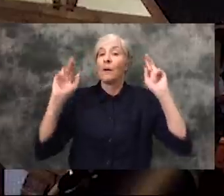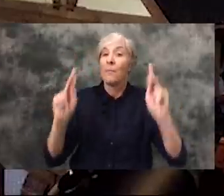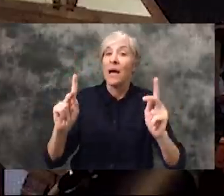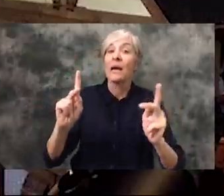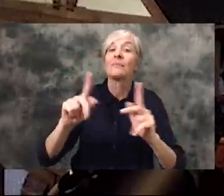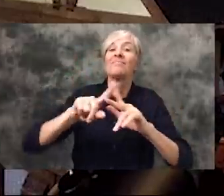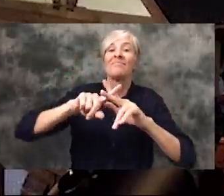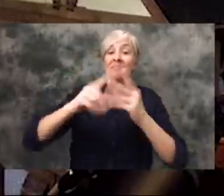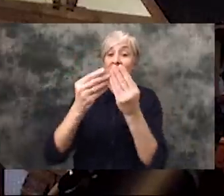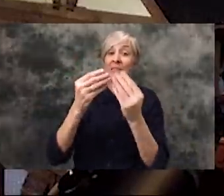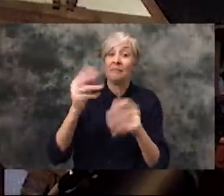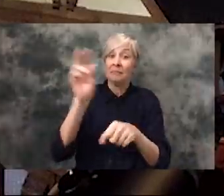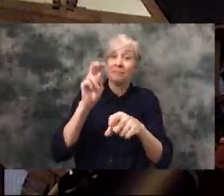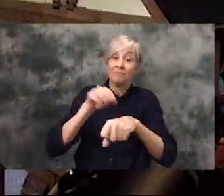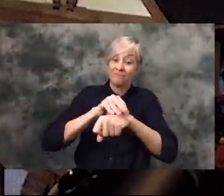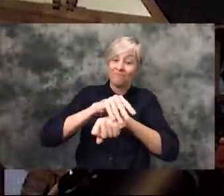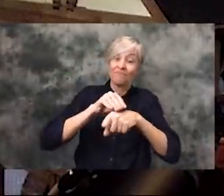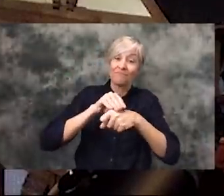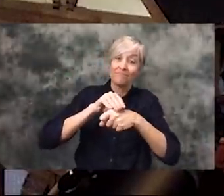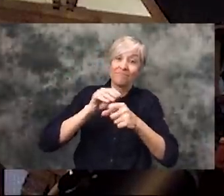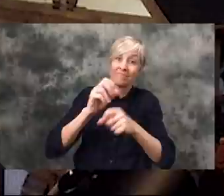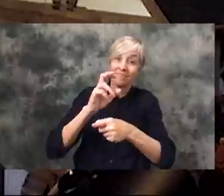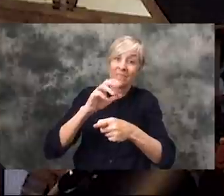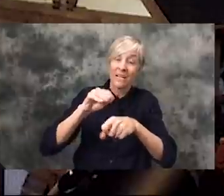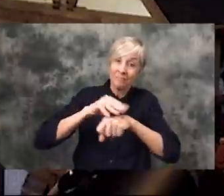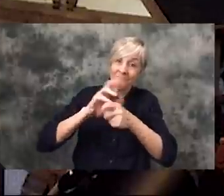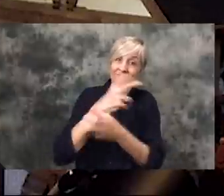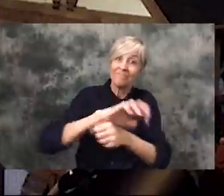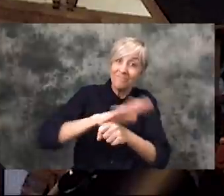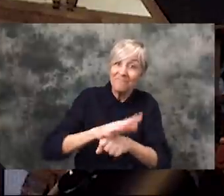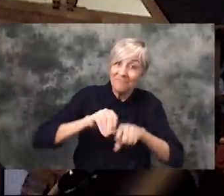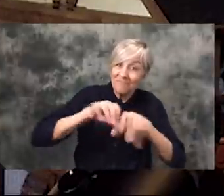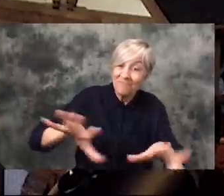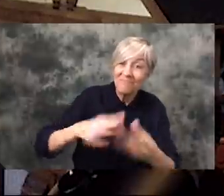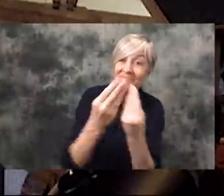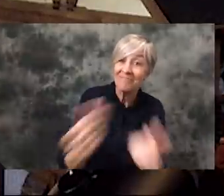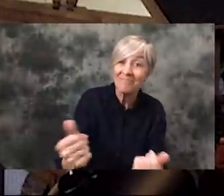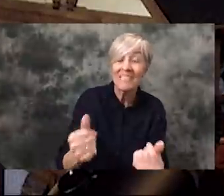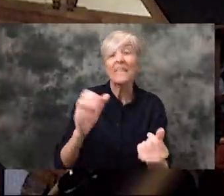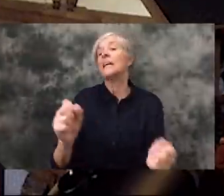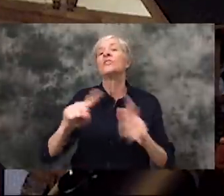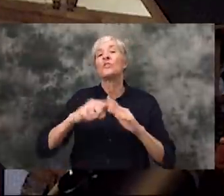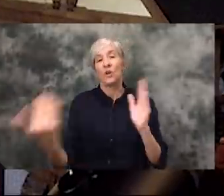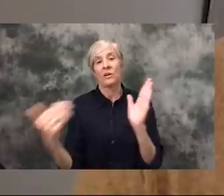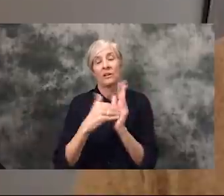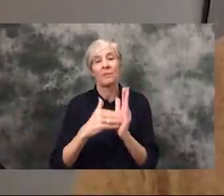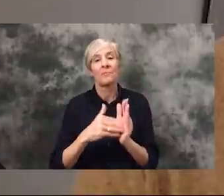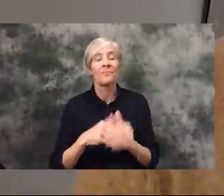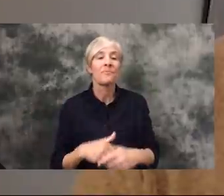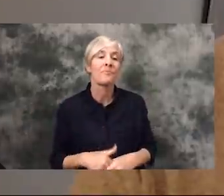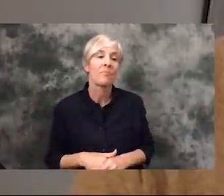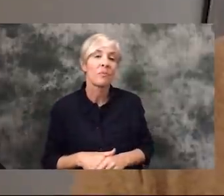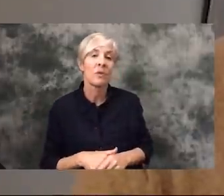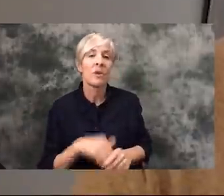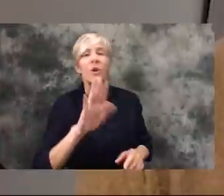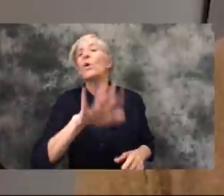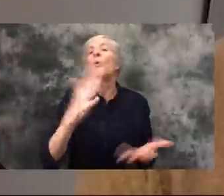what do you think's gonna be the biggest backlash of COVID 19, in Alabama and also the world? I don't know if this would be considered